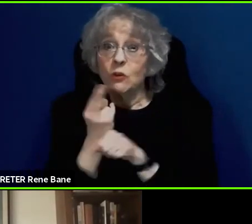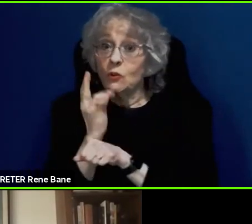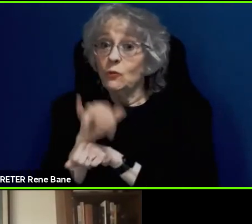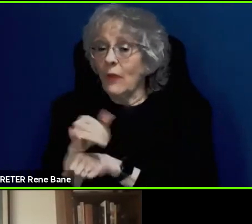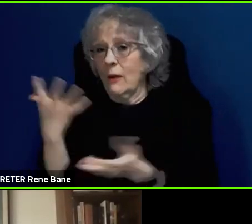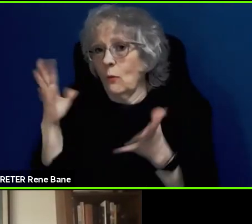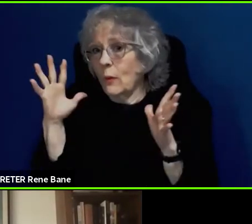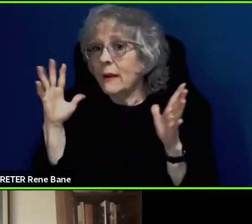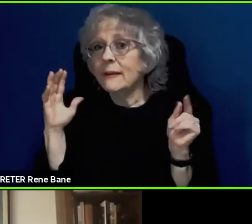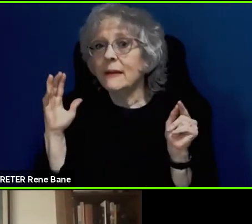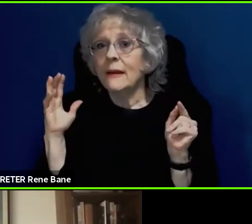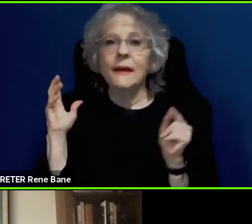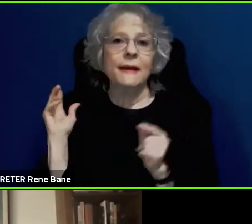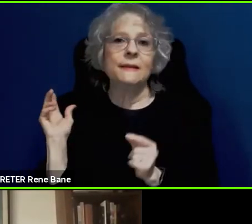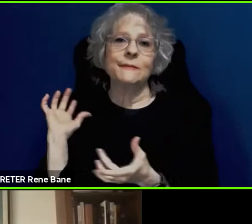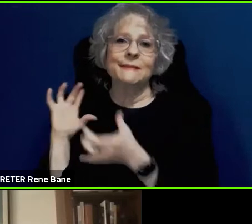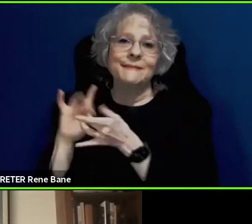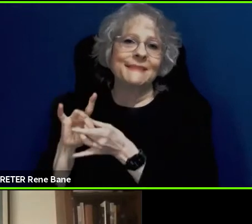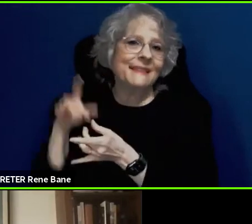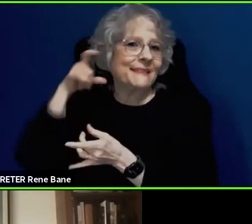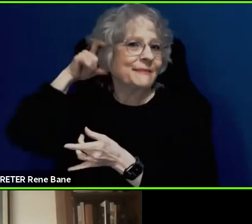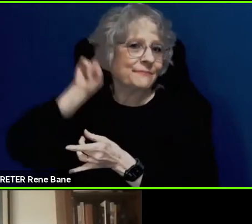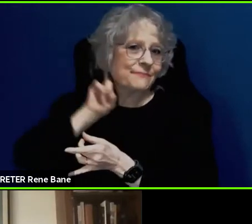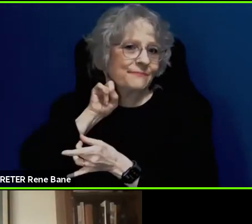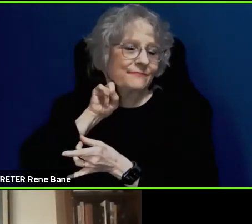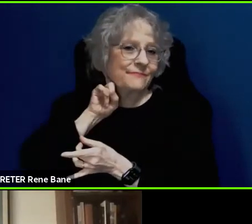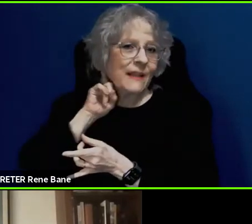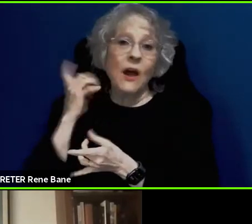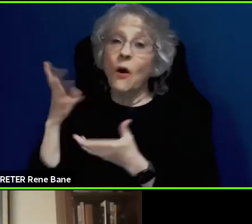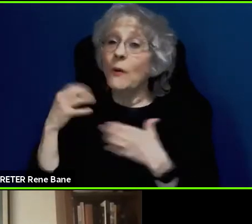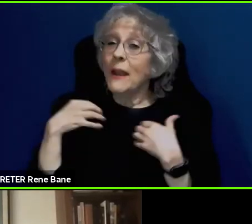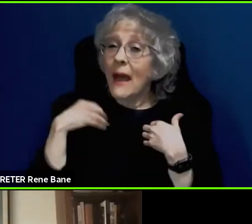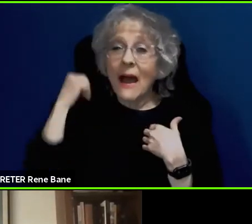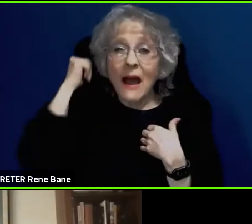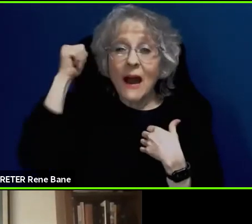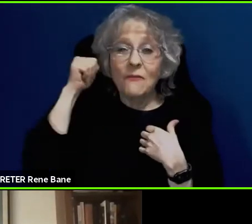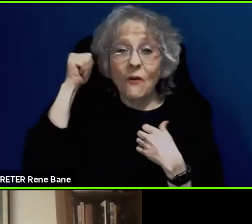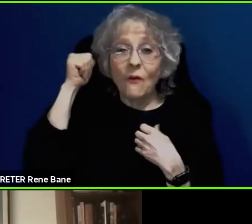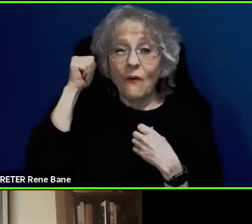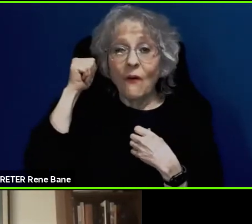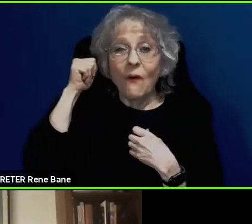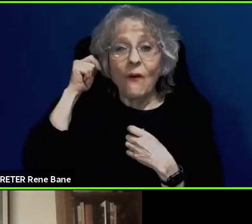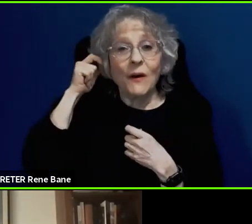get in the car they already have an audio channel coupled to their hearing aid. If they were doing,